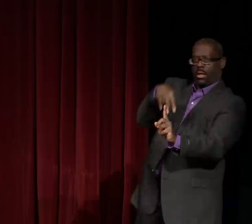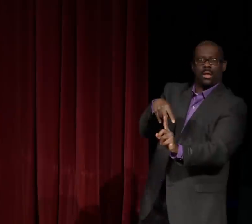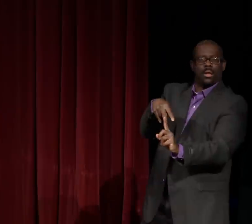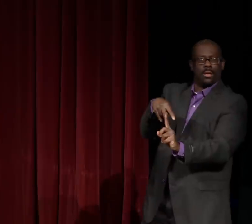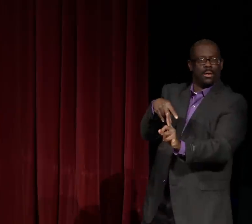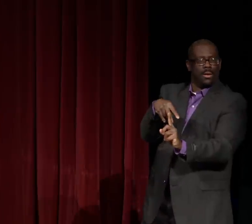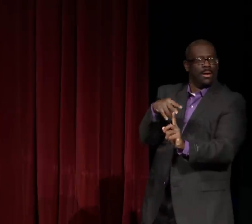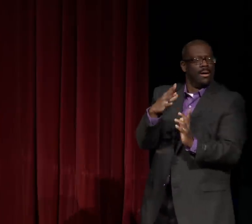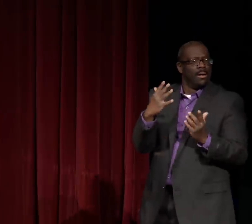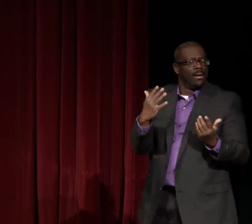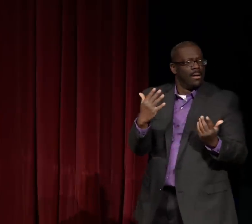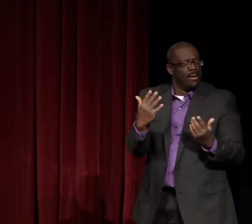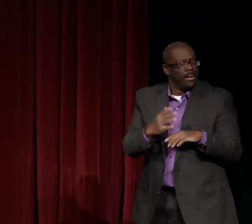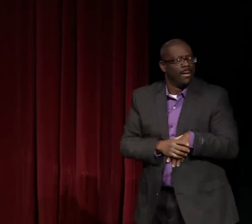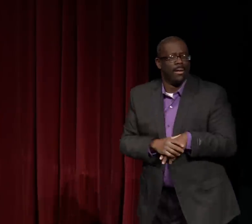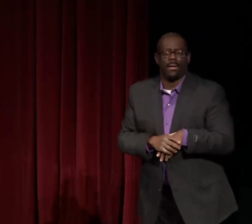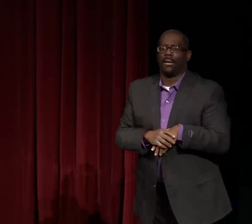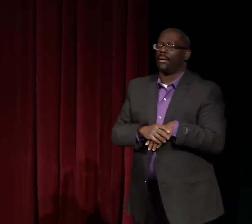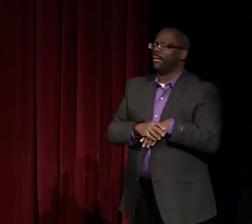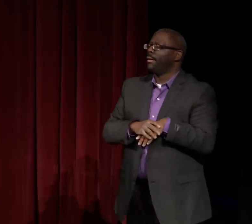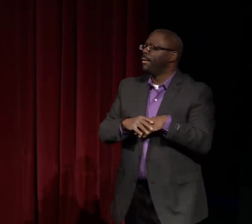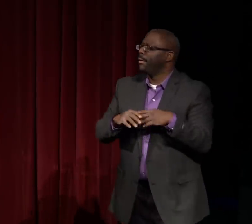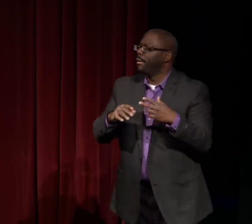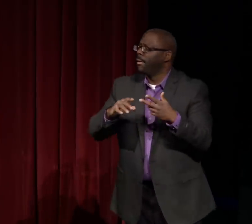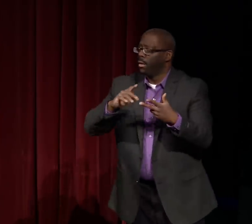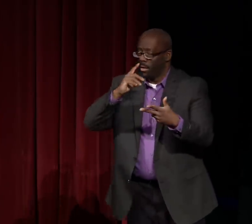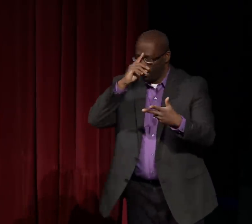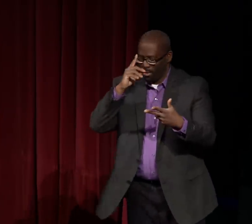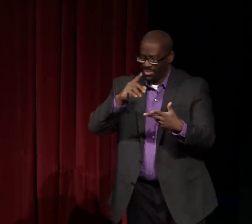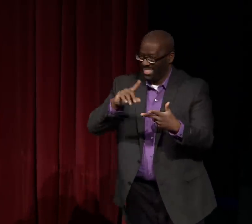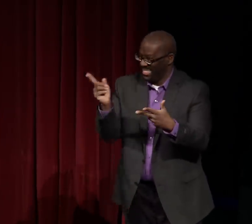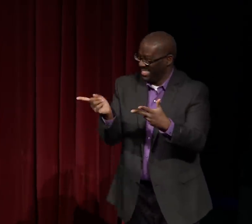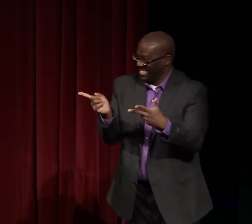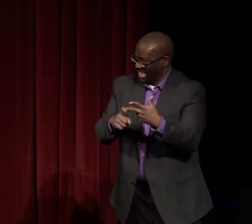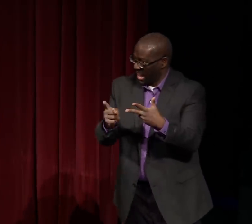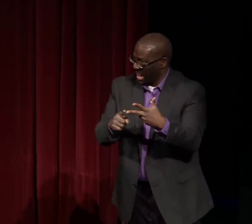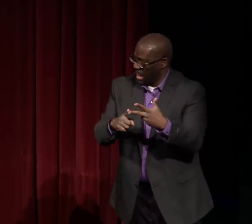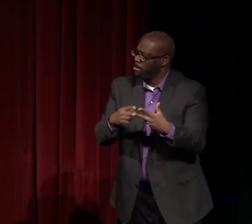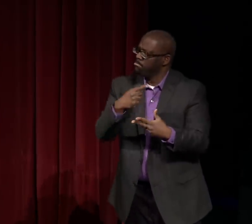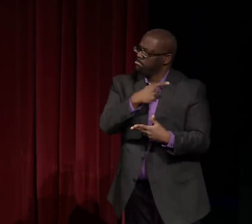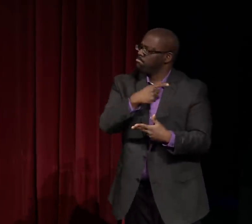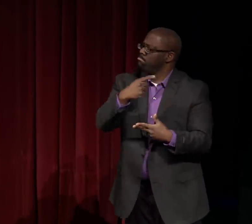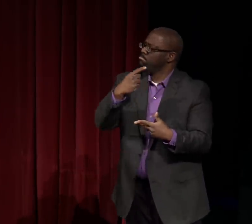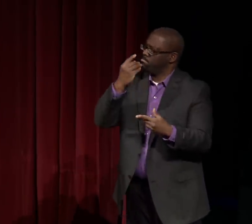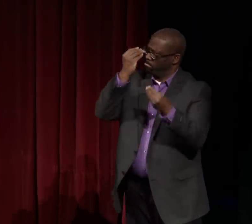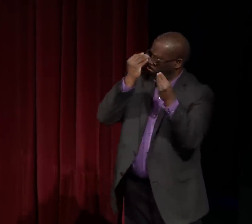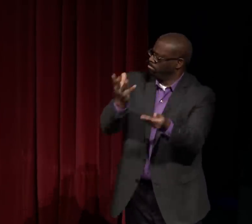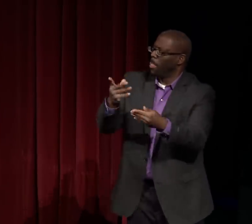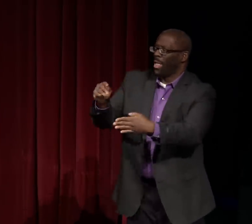And you can see that she's really attempting to put you in her shoes.